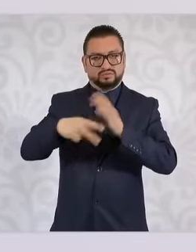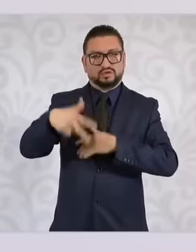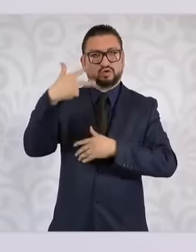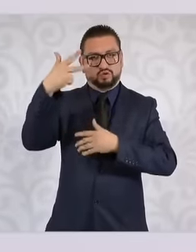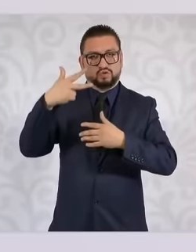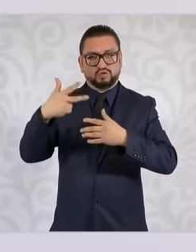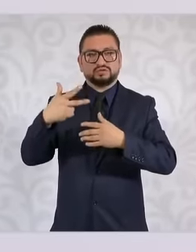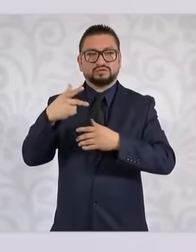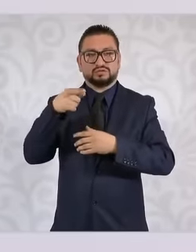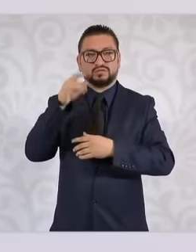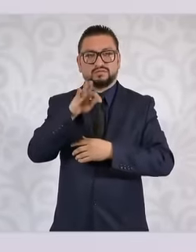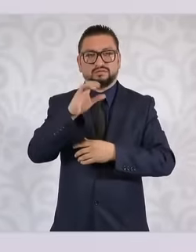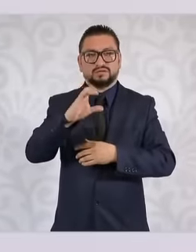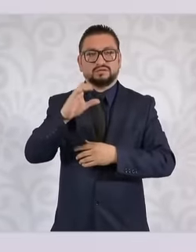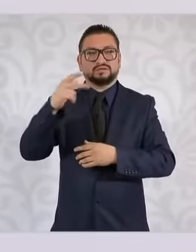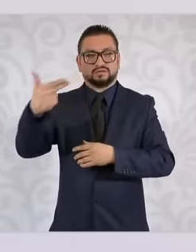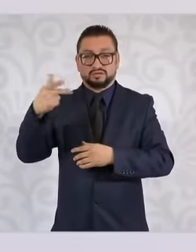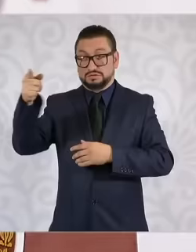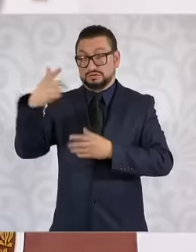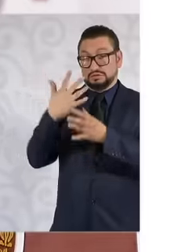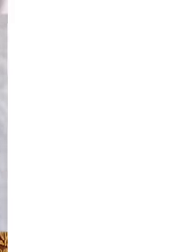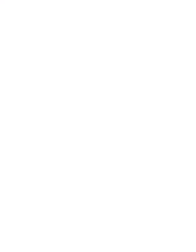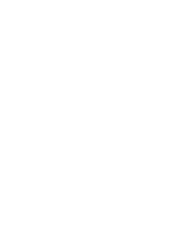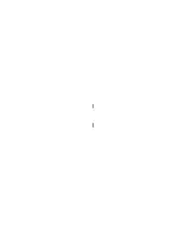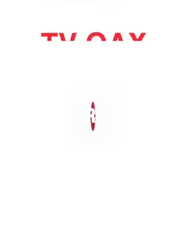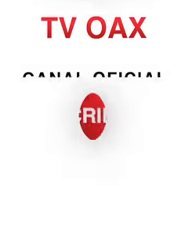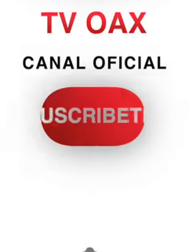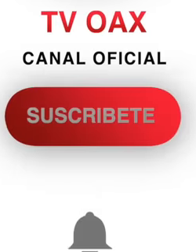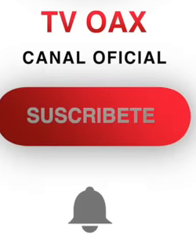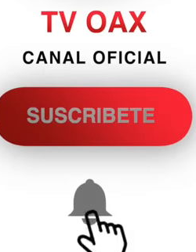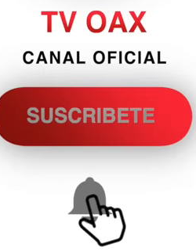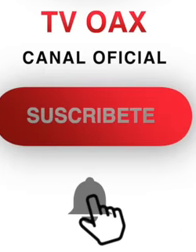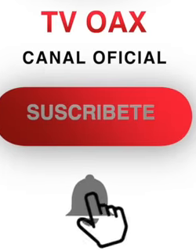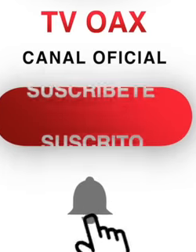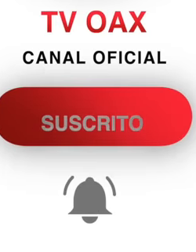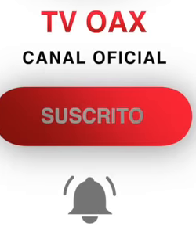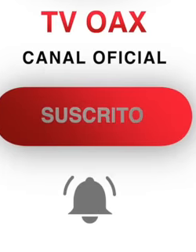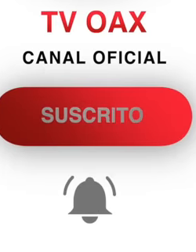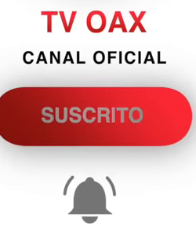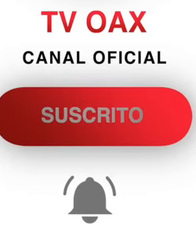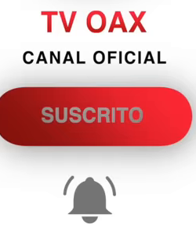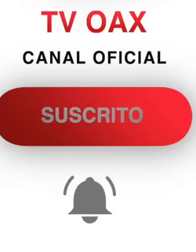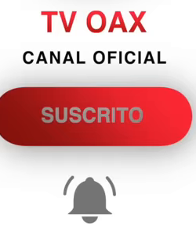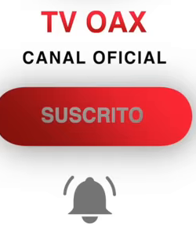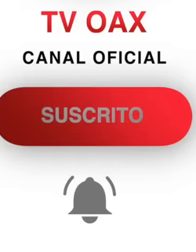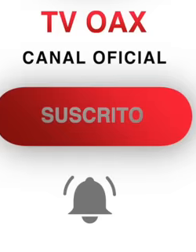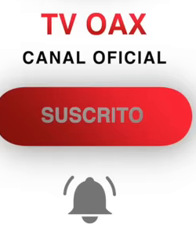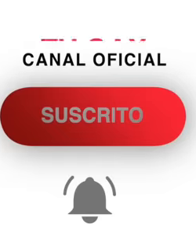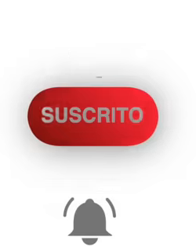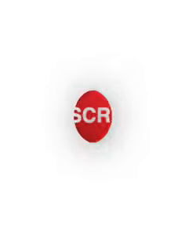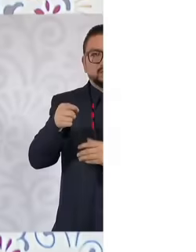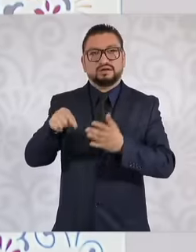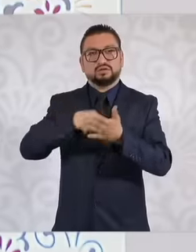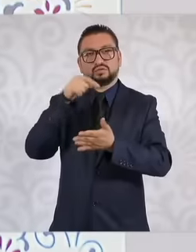Calderón said that he was going to to be a refinery and it did not even reach half a fence because there Our objective